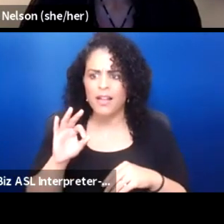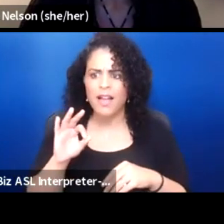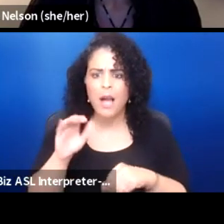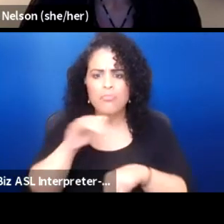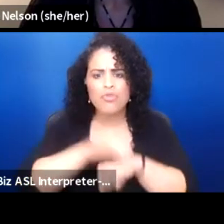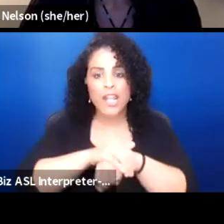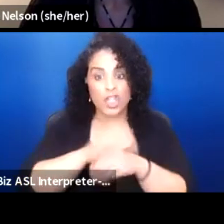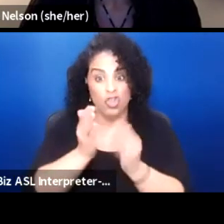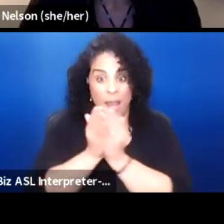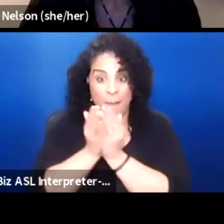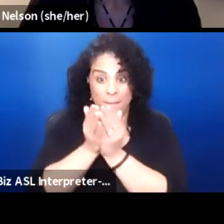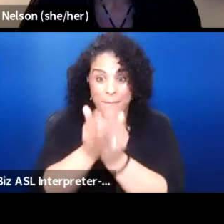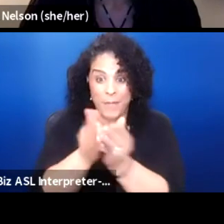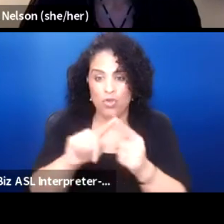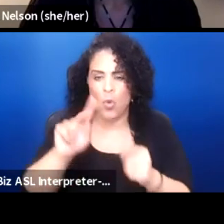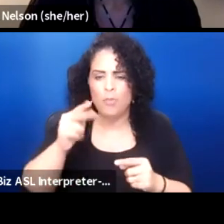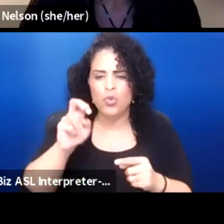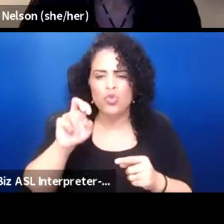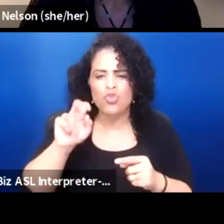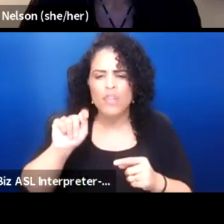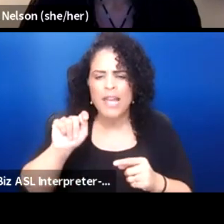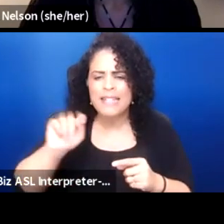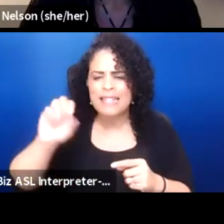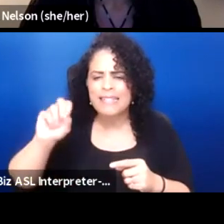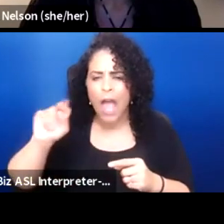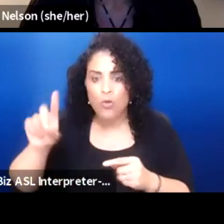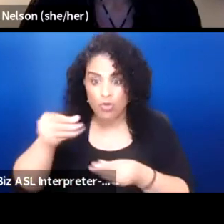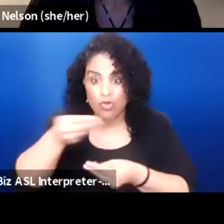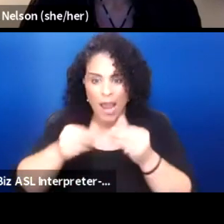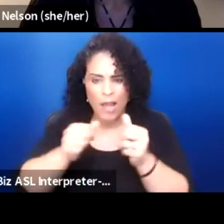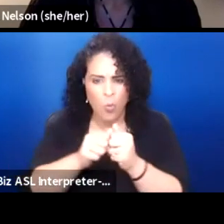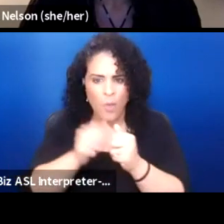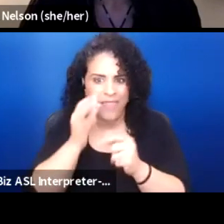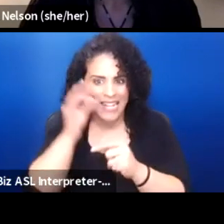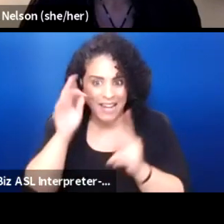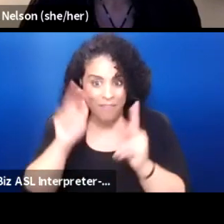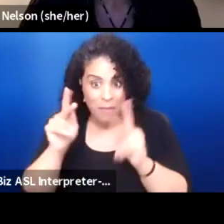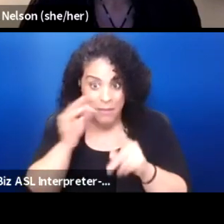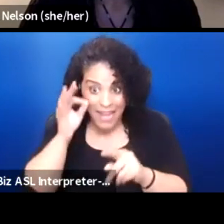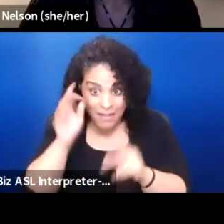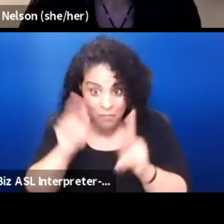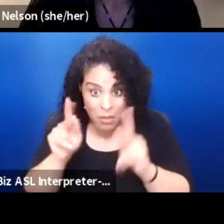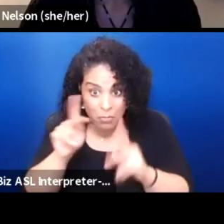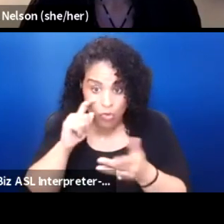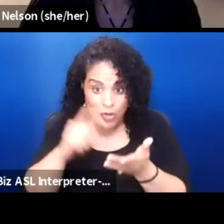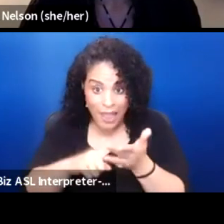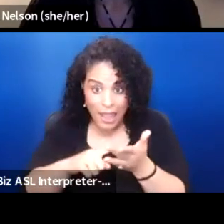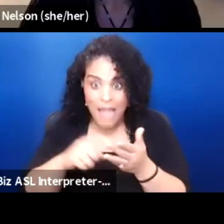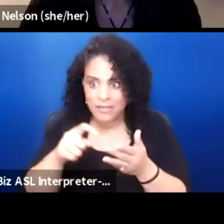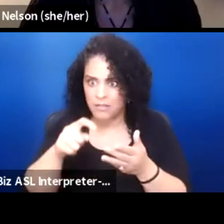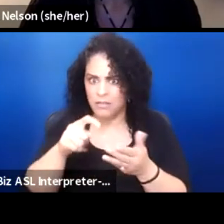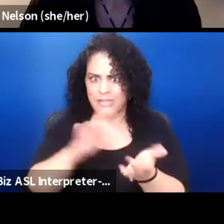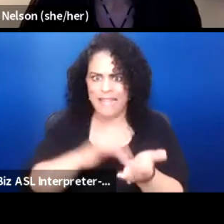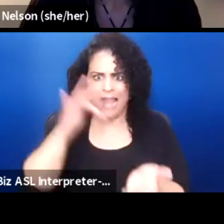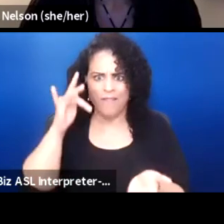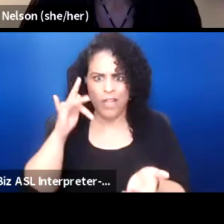that came into Puget Sound, a trade with the native people. And when the native people realized that they were being taken advantage of, the trades were not fair,